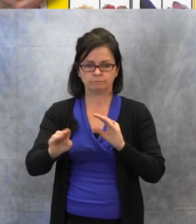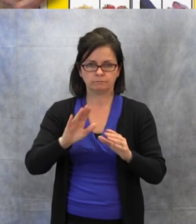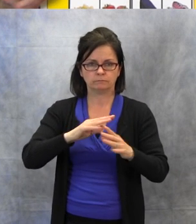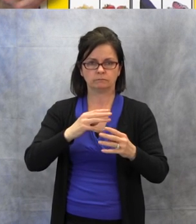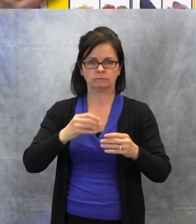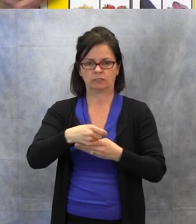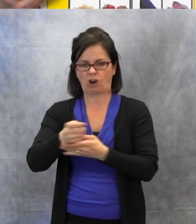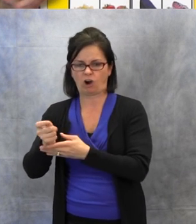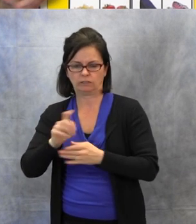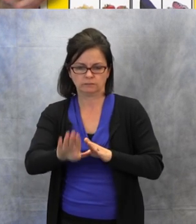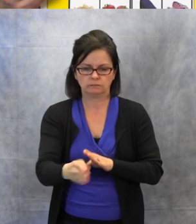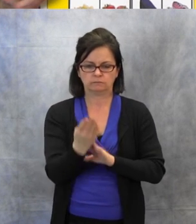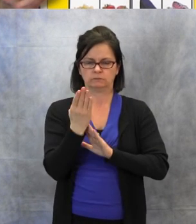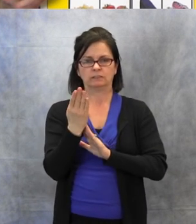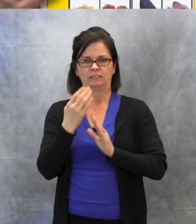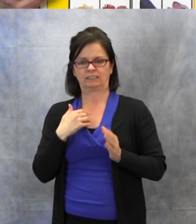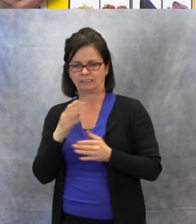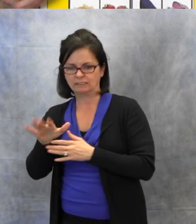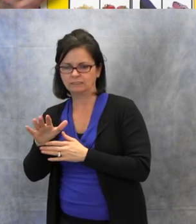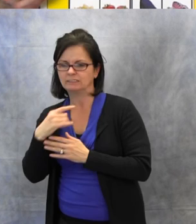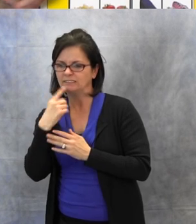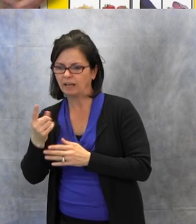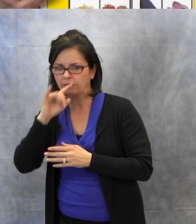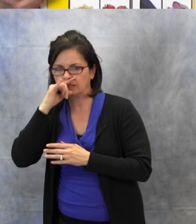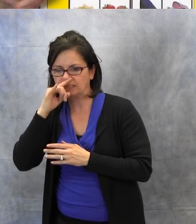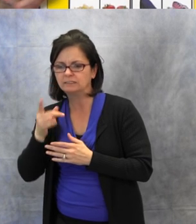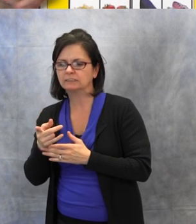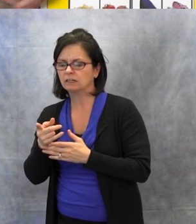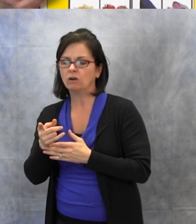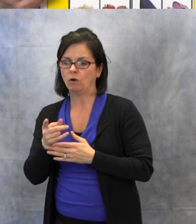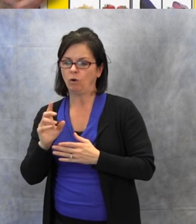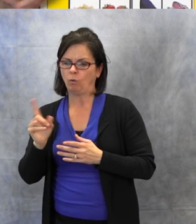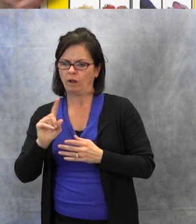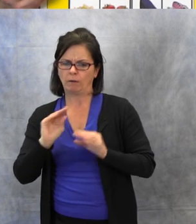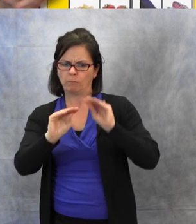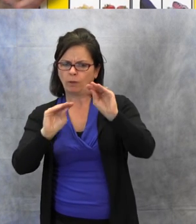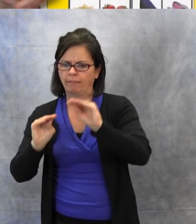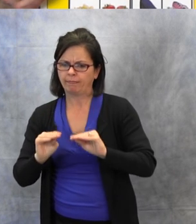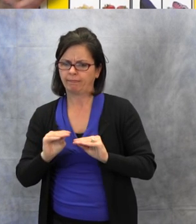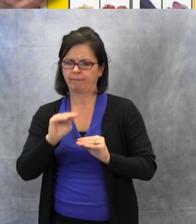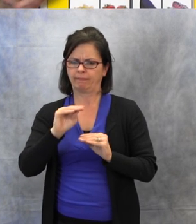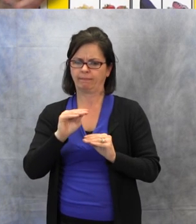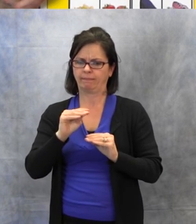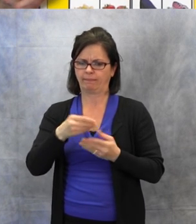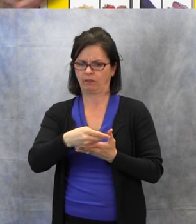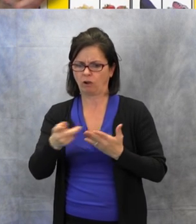on this board here. Then they can also be the person,